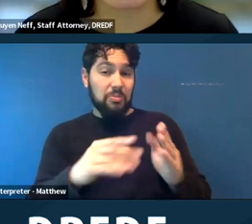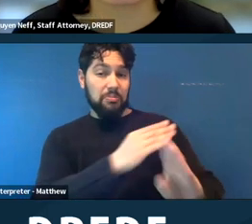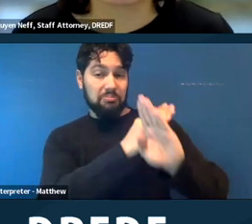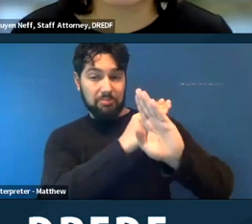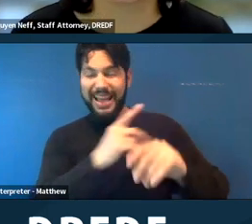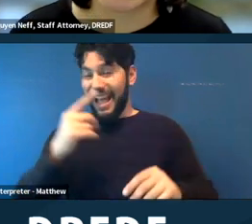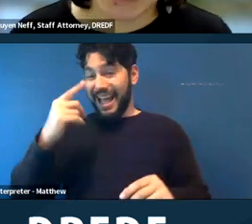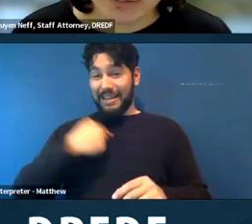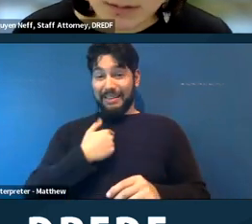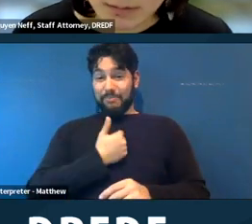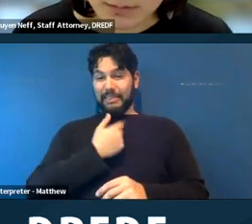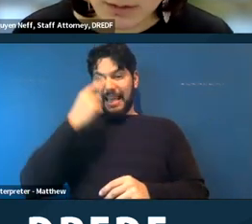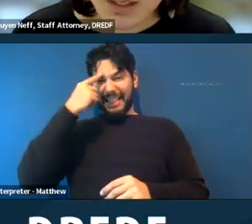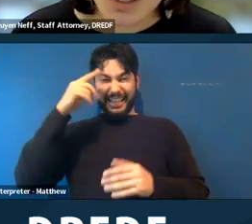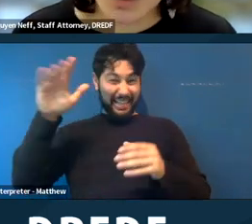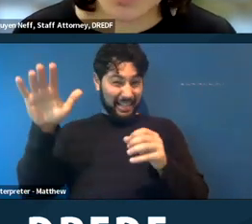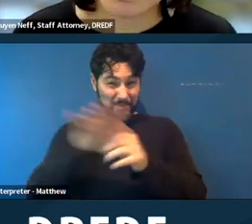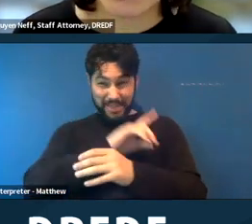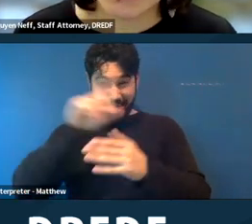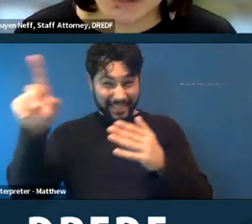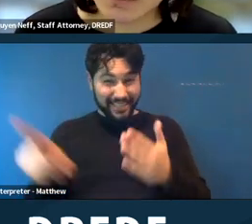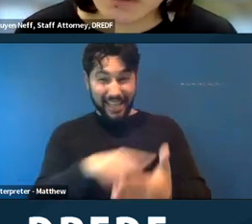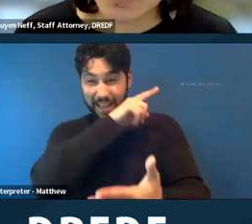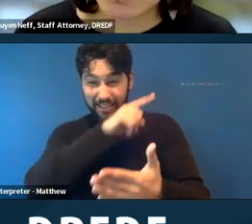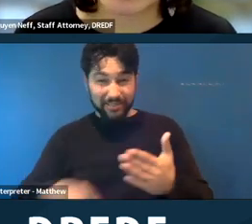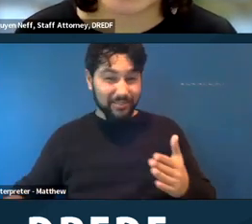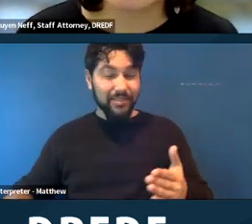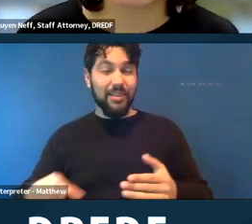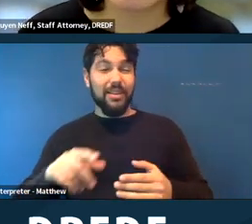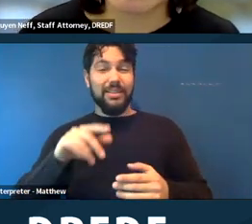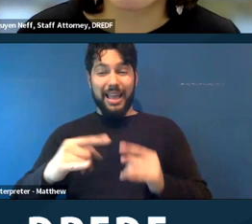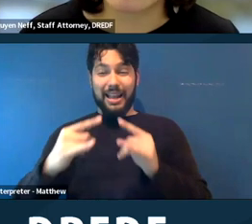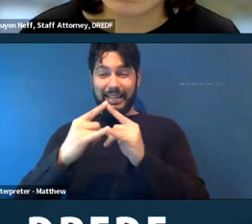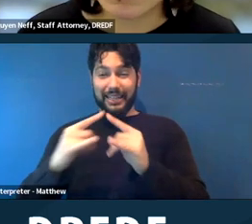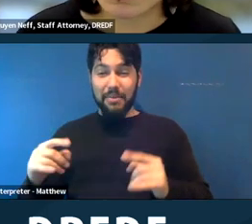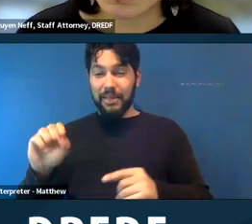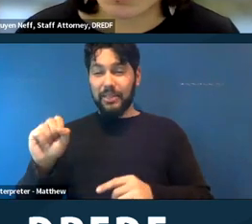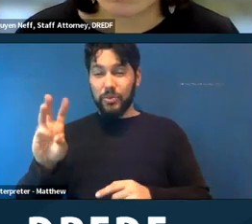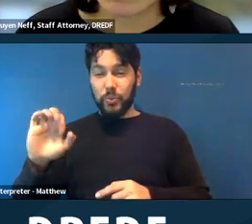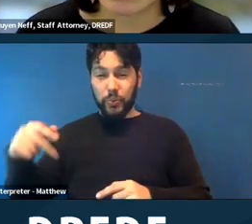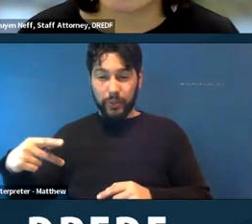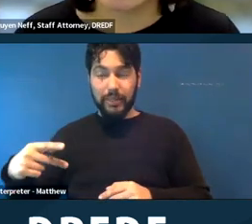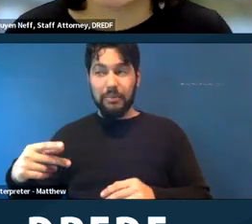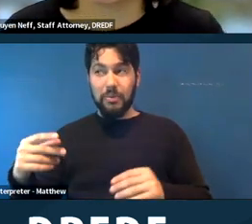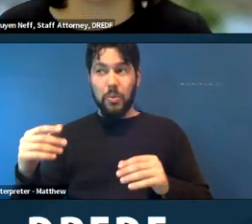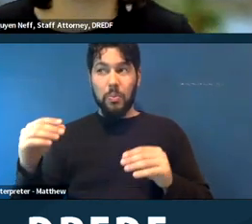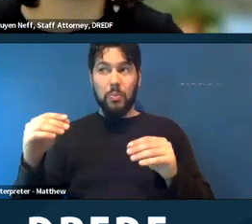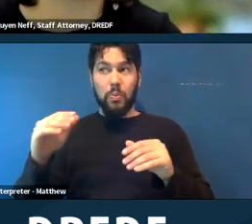to completely cancel an encampment sweep without something more than a reasonable accommodation. I